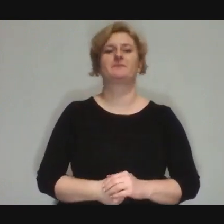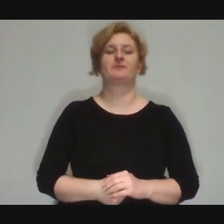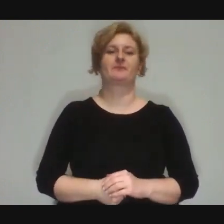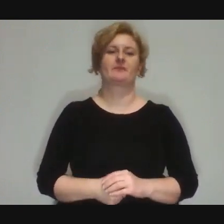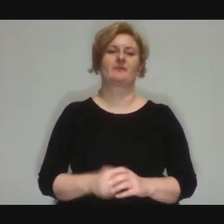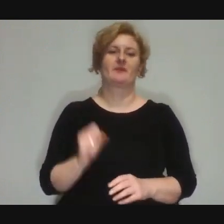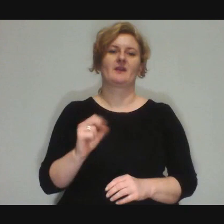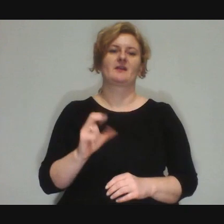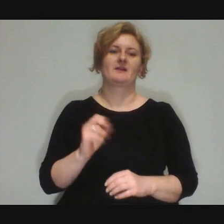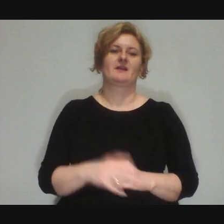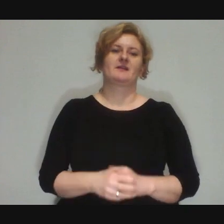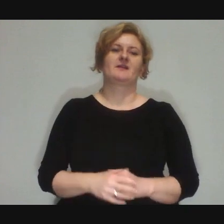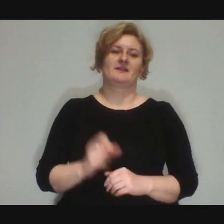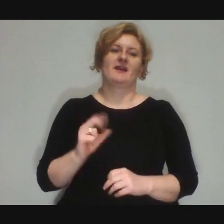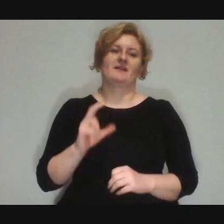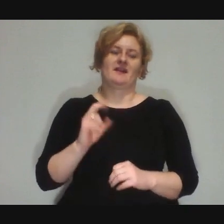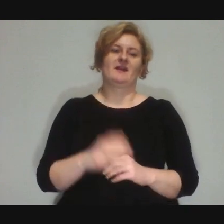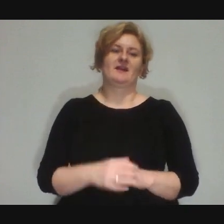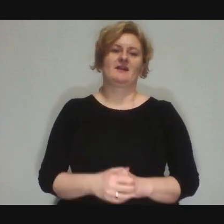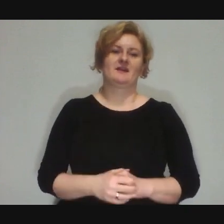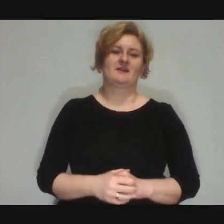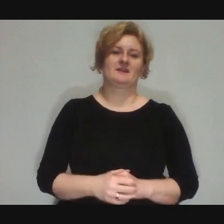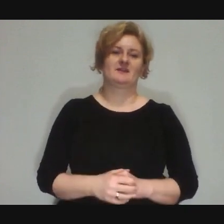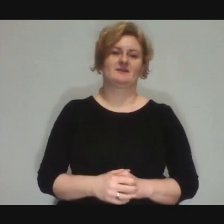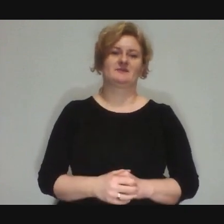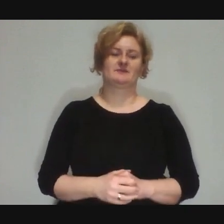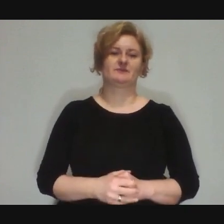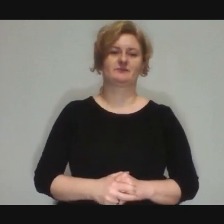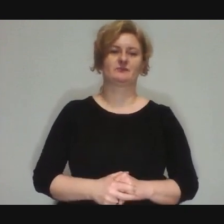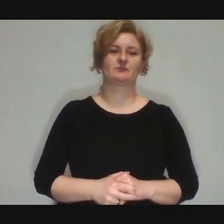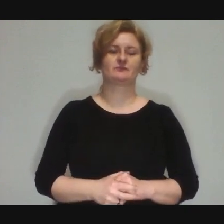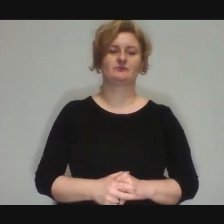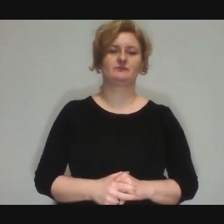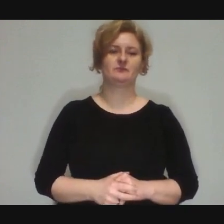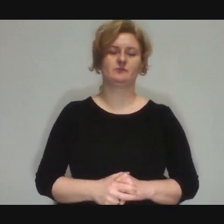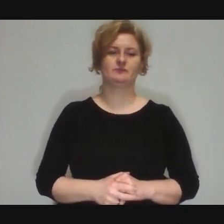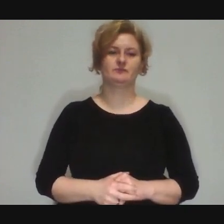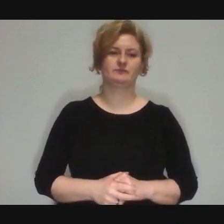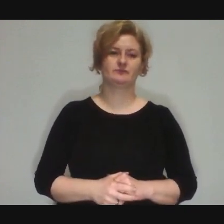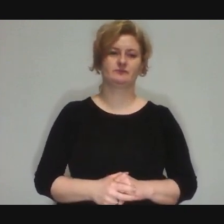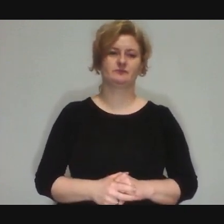Marek: Yes, at least in principle. Unless one assumes that one wants to divide Dominika: Just like that balloon fight!